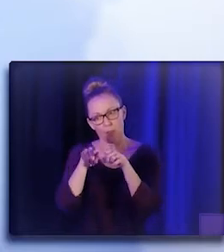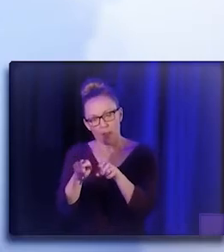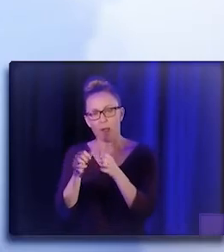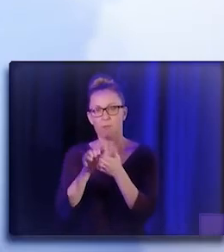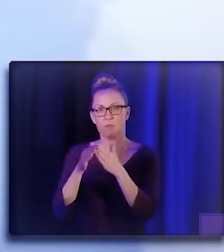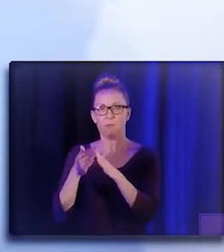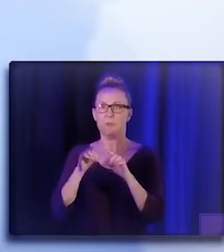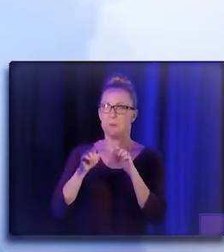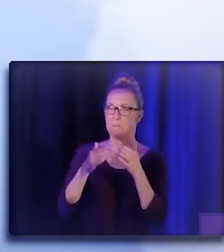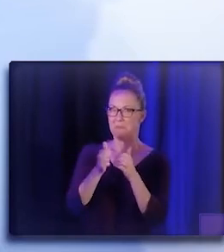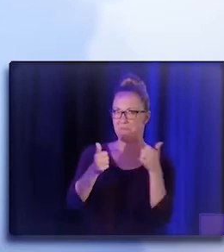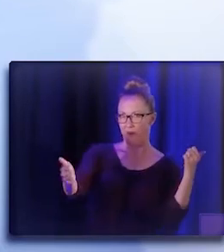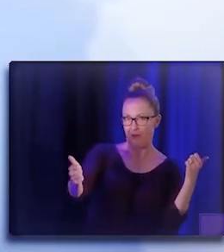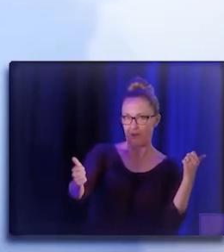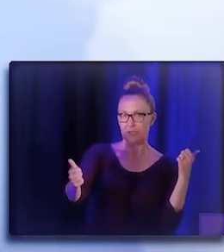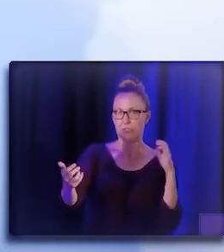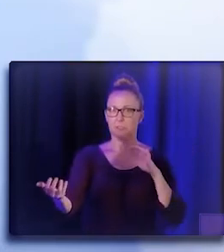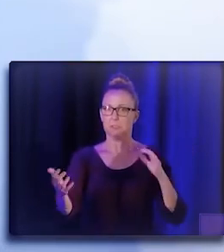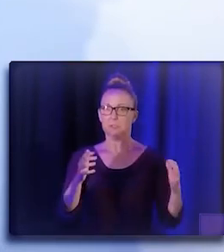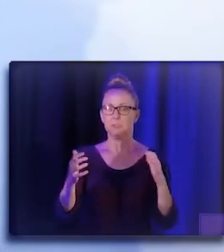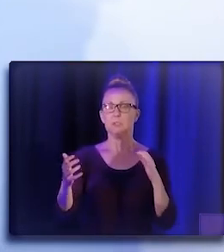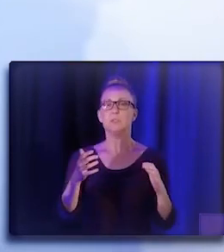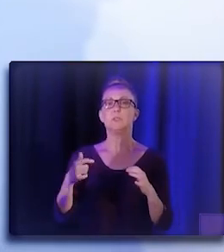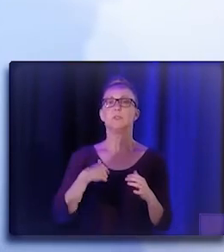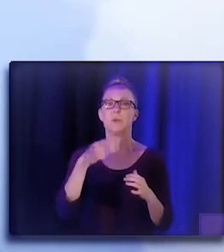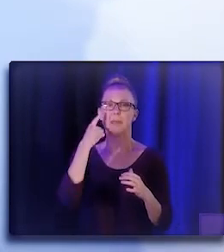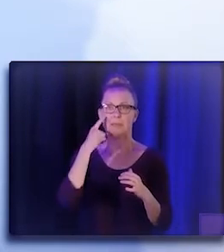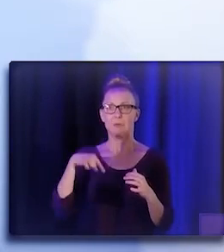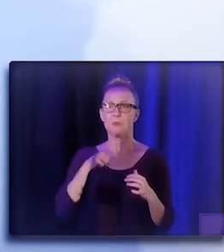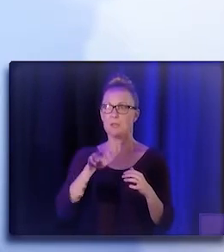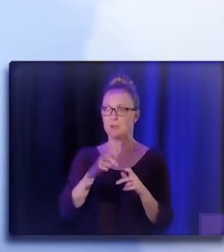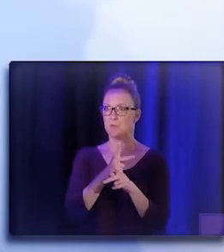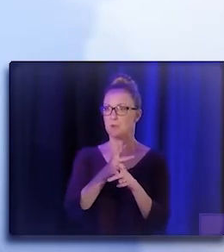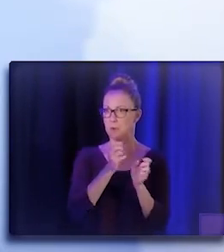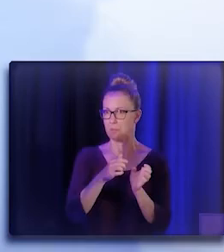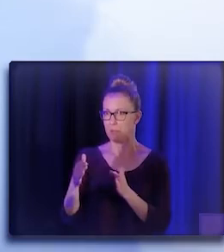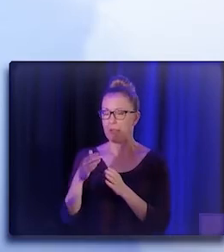So I think if we do it right, if we invite those experts